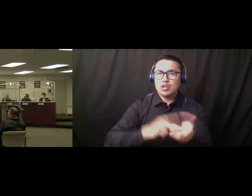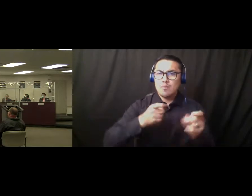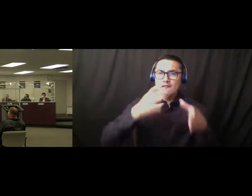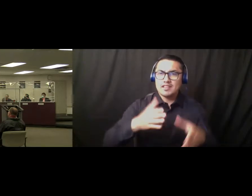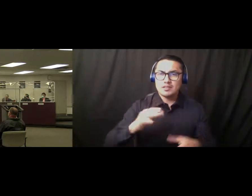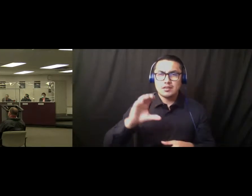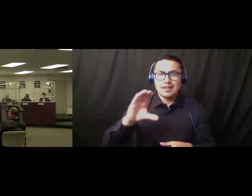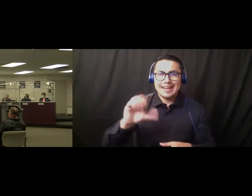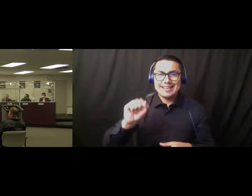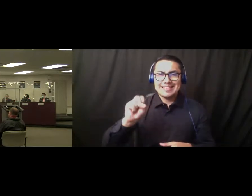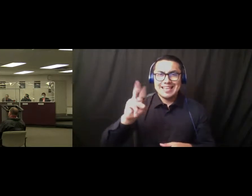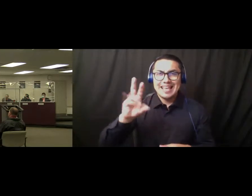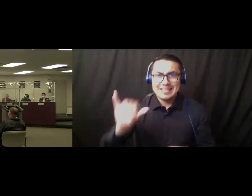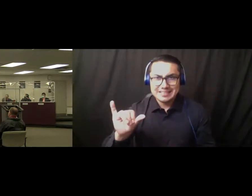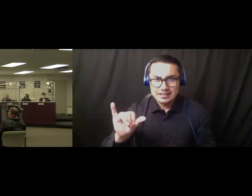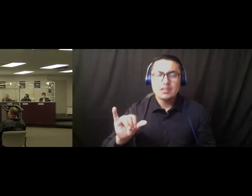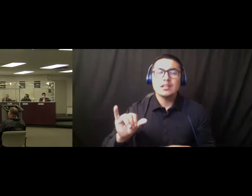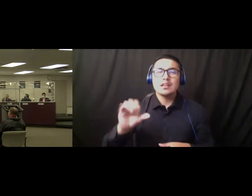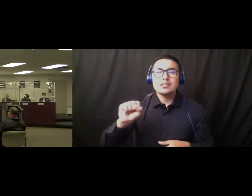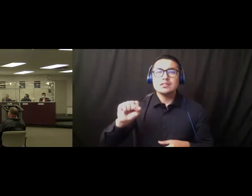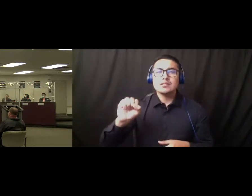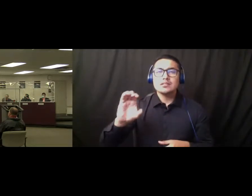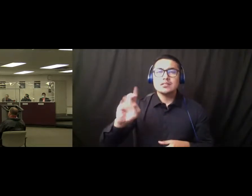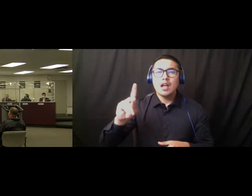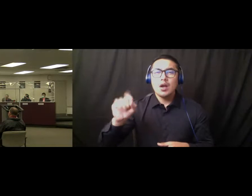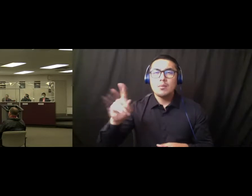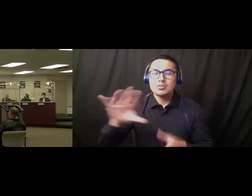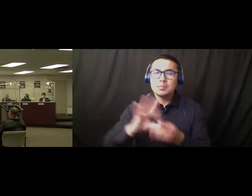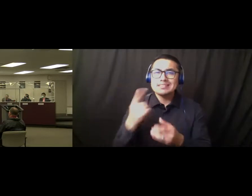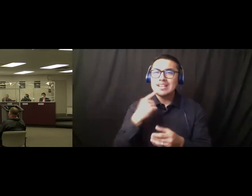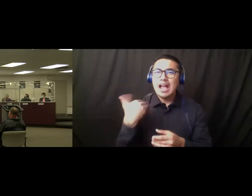with uh, Kaiser and-and other locations in the community to assist with